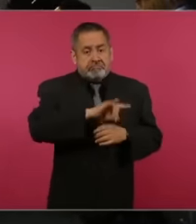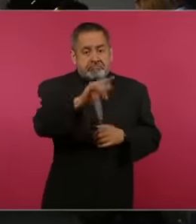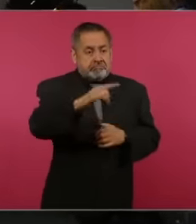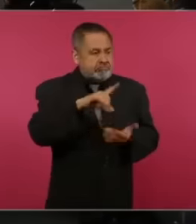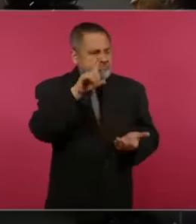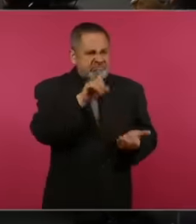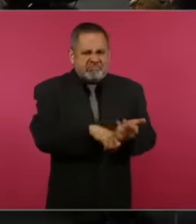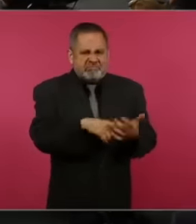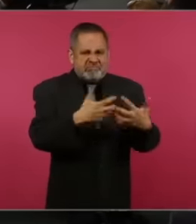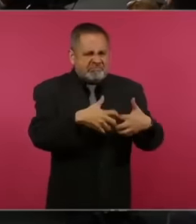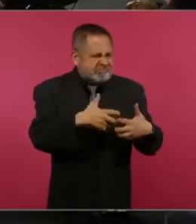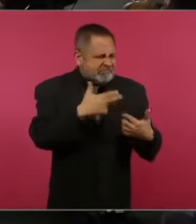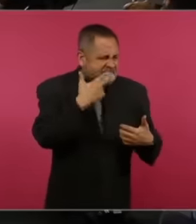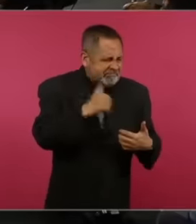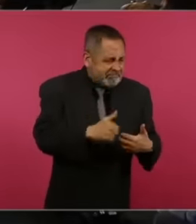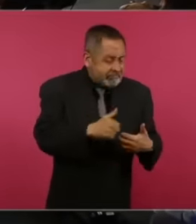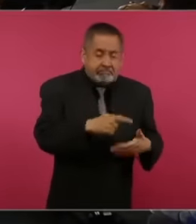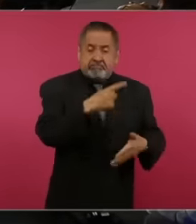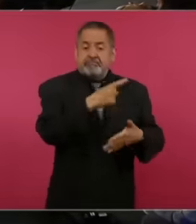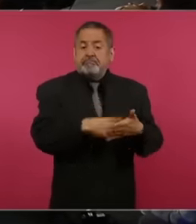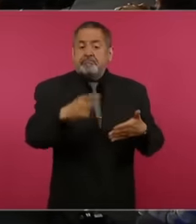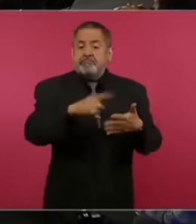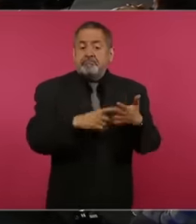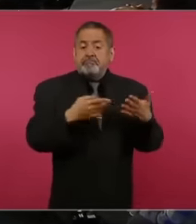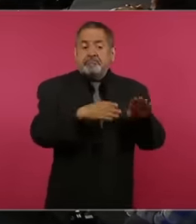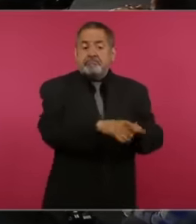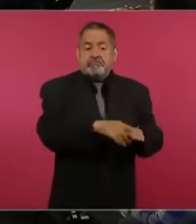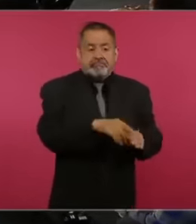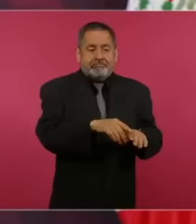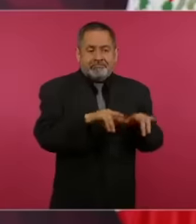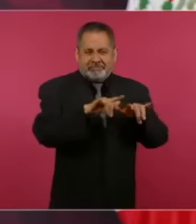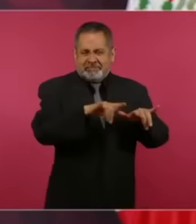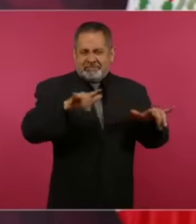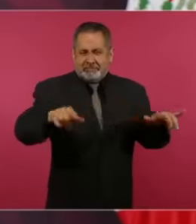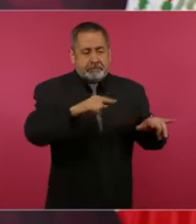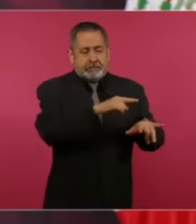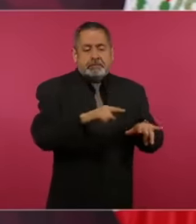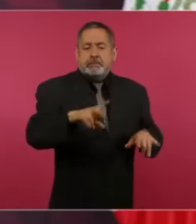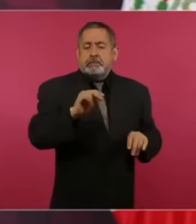they have, look. which we